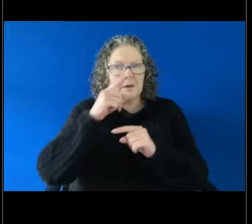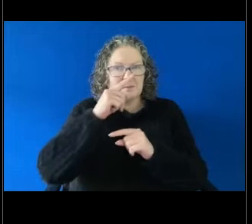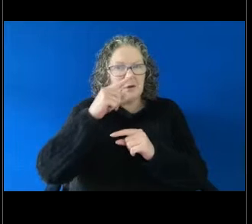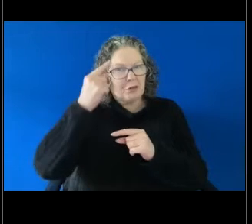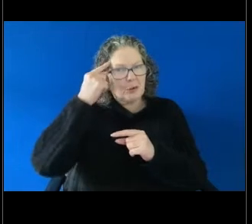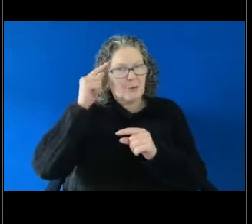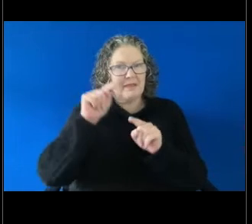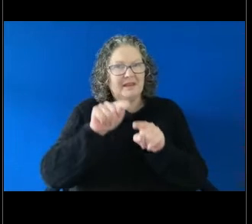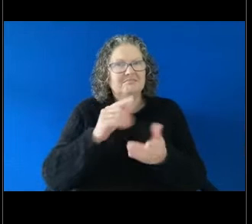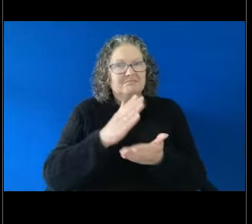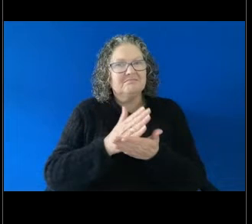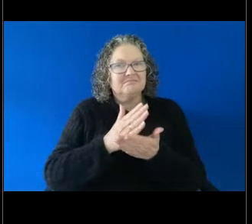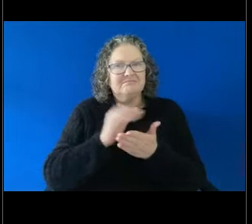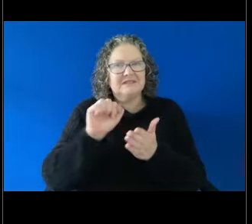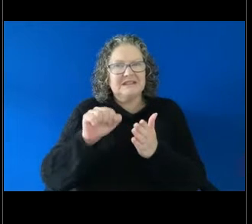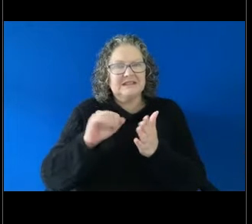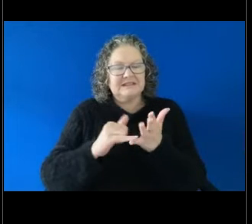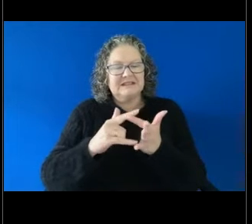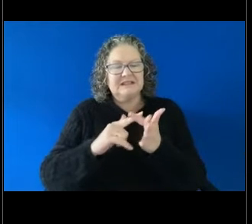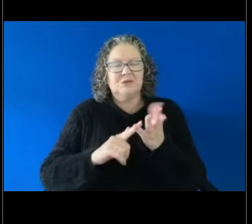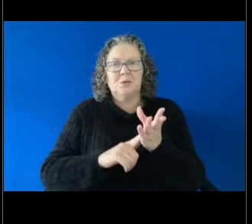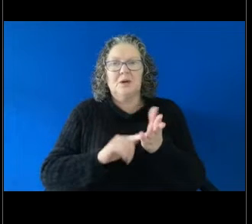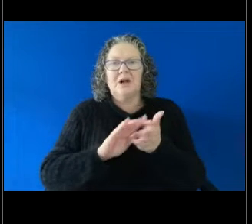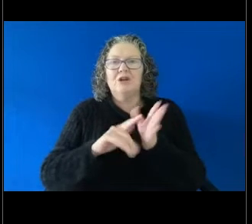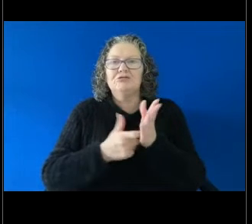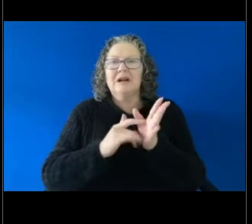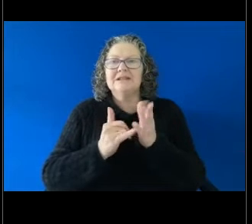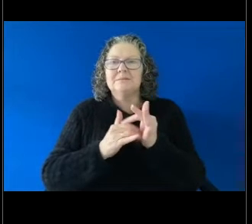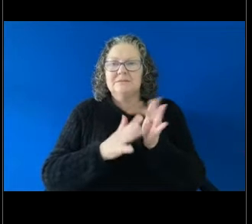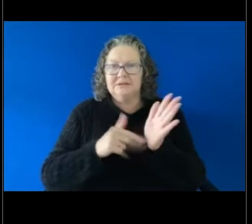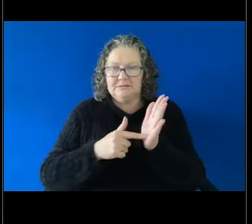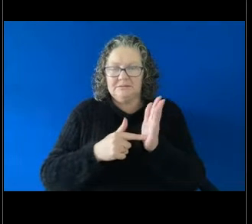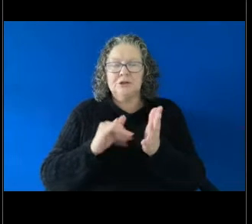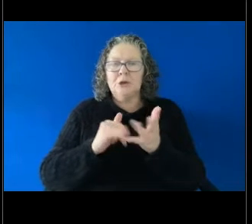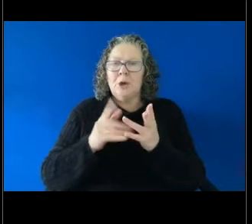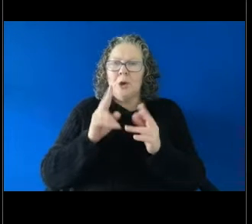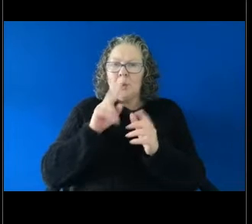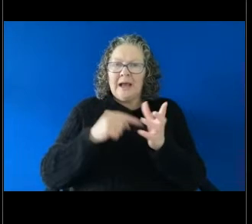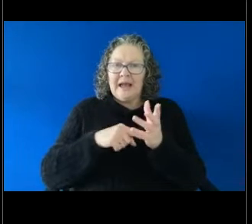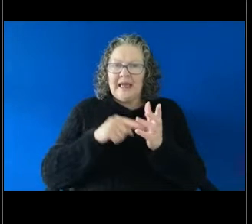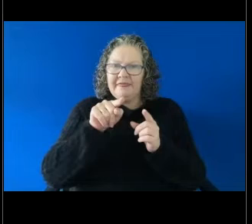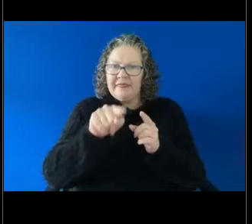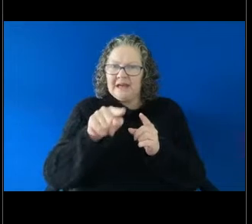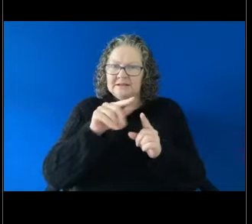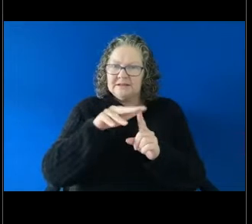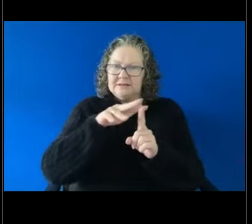So I think looking at the scenario we don't have a whole lot of detail about exactly